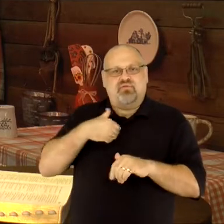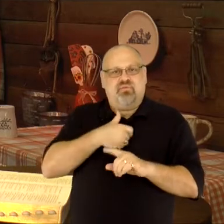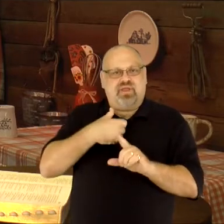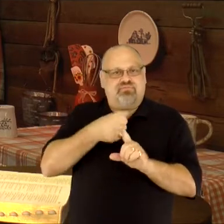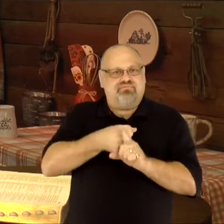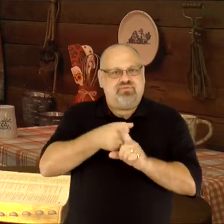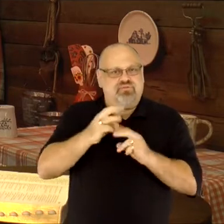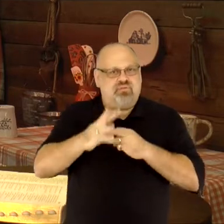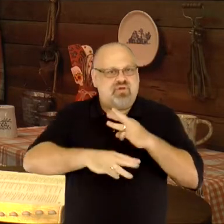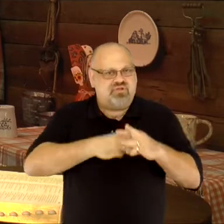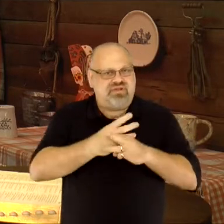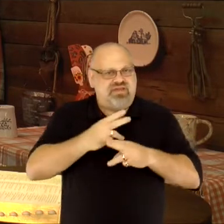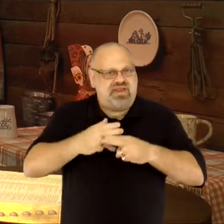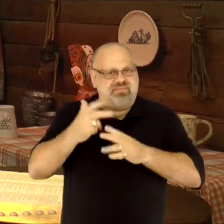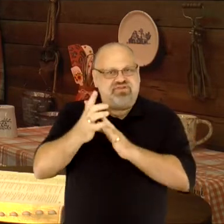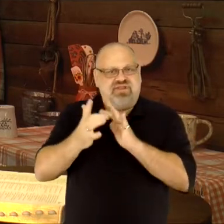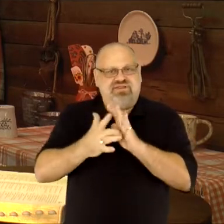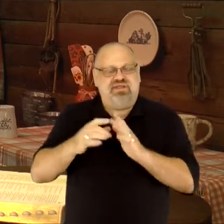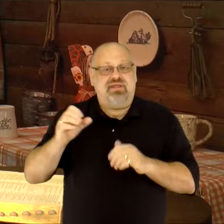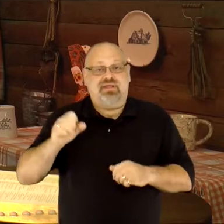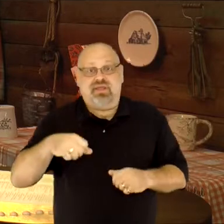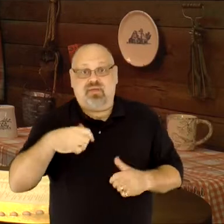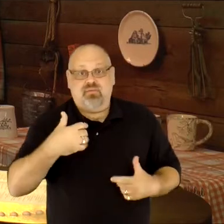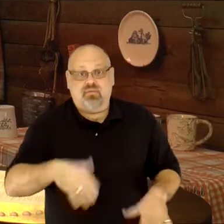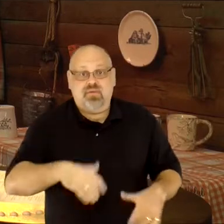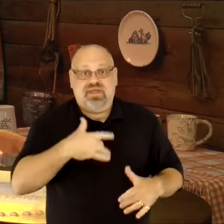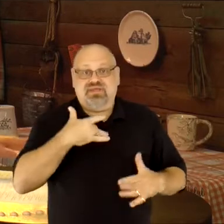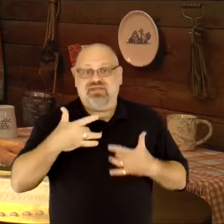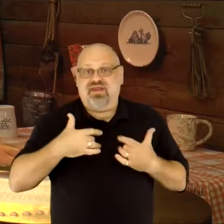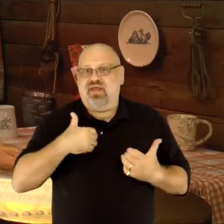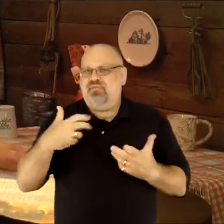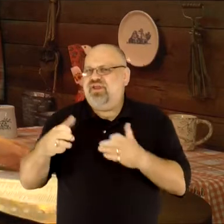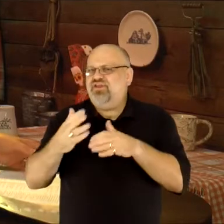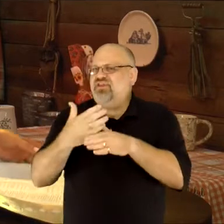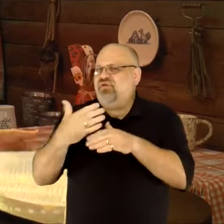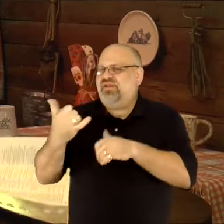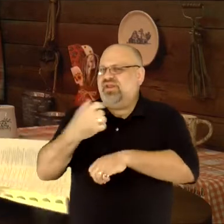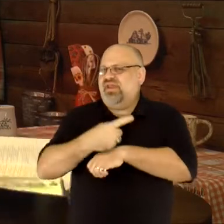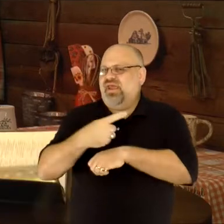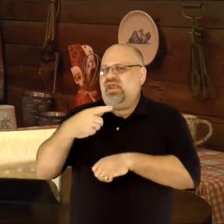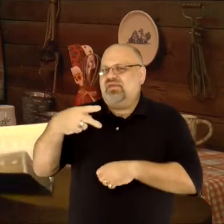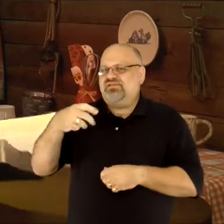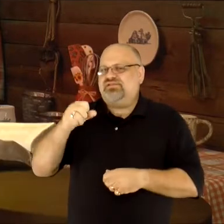Yes, that is so exciting. And, I wanna to share today from Psalm 18, verses 1 & 2. It says: